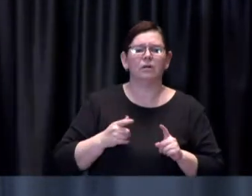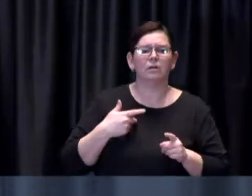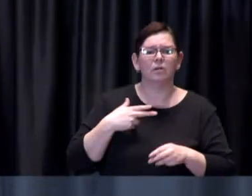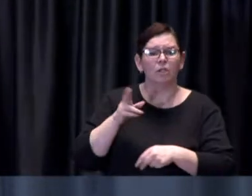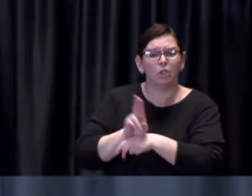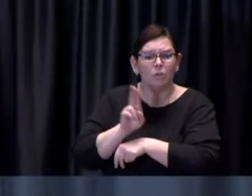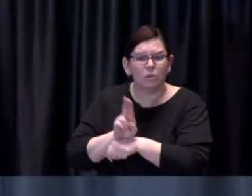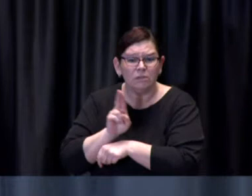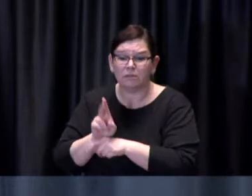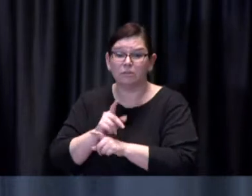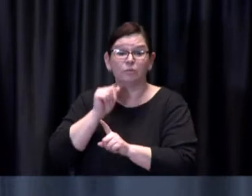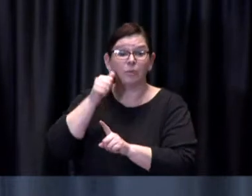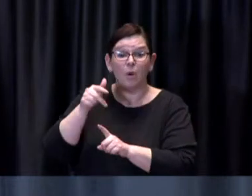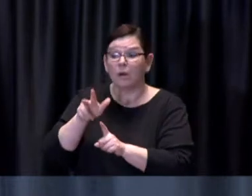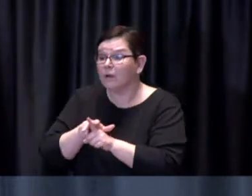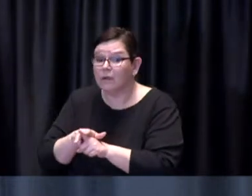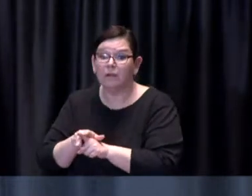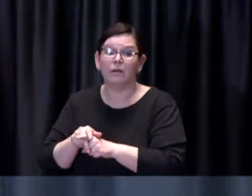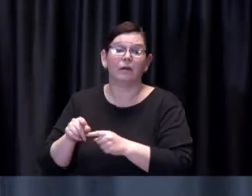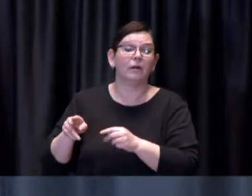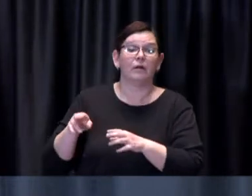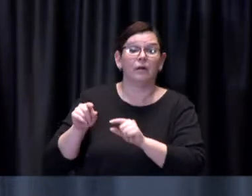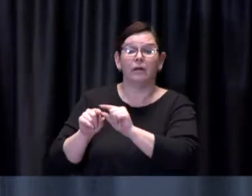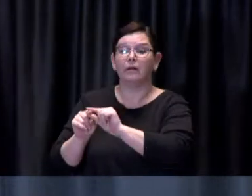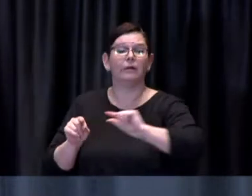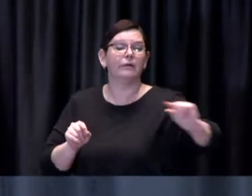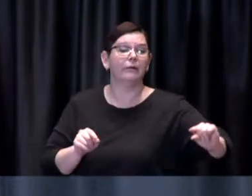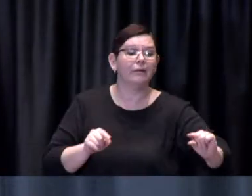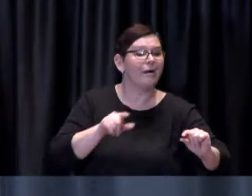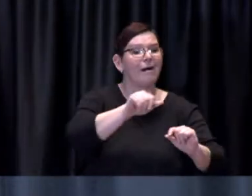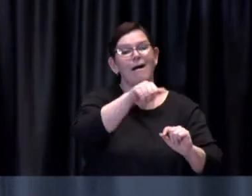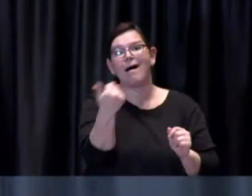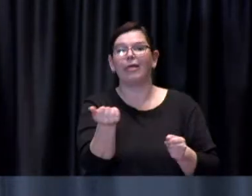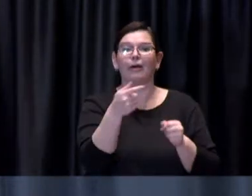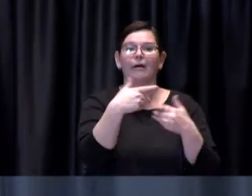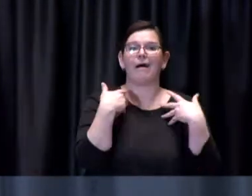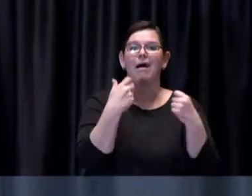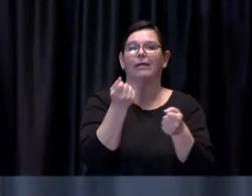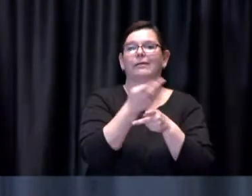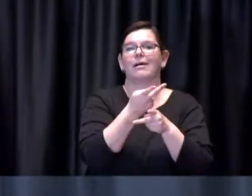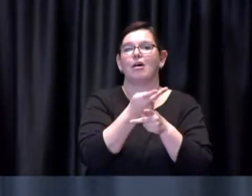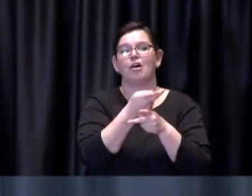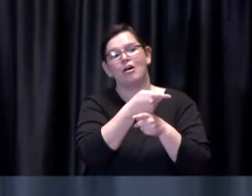or is reallocated to our health care partners for administration in their respective clinics.